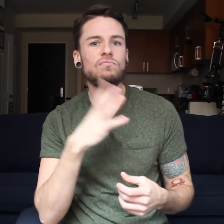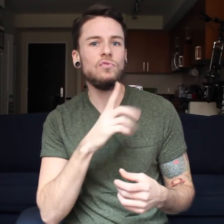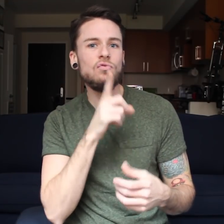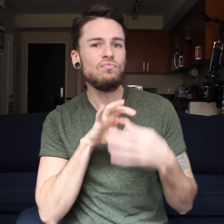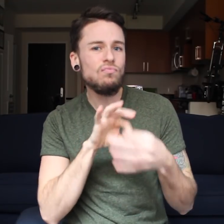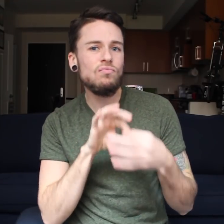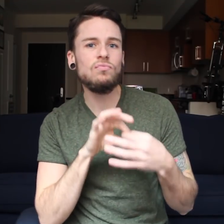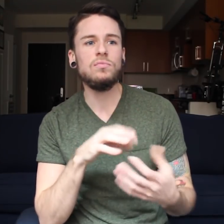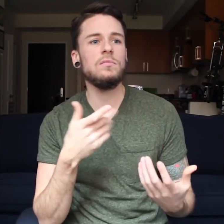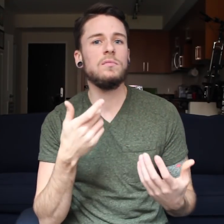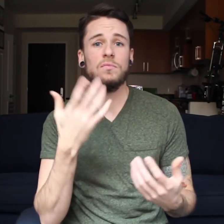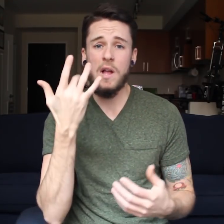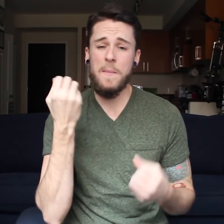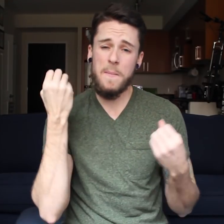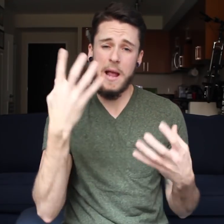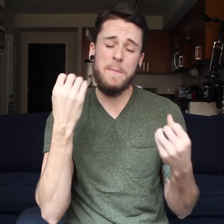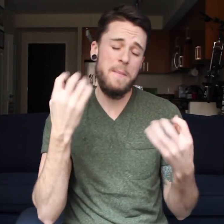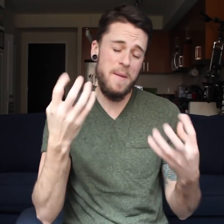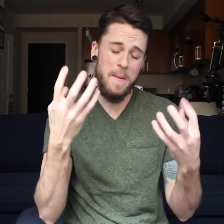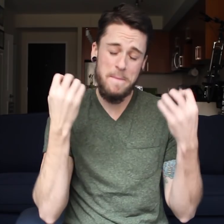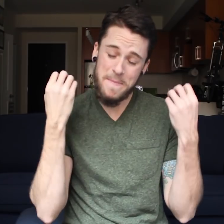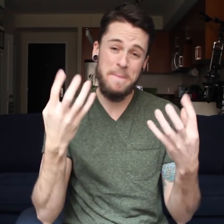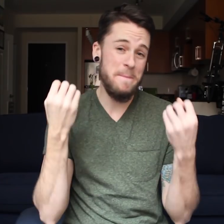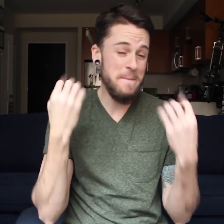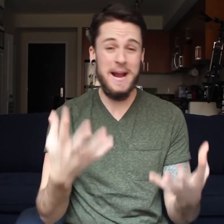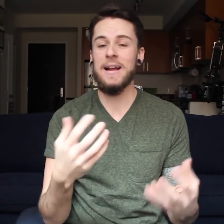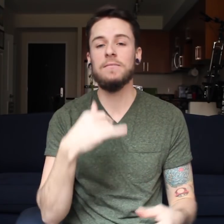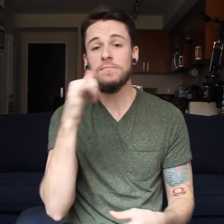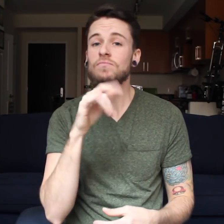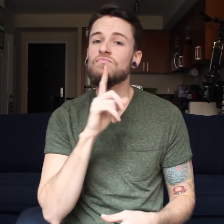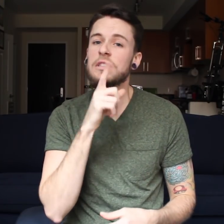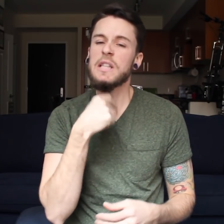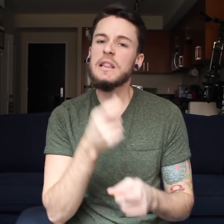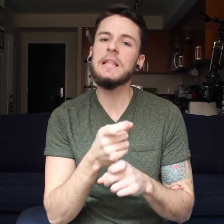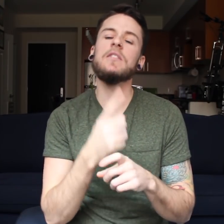and relate, because there are so many, many, many, many - I'm not kidding! -